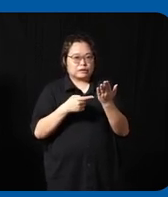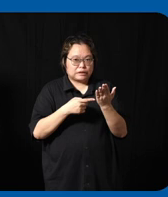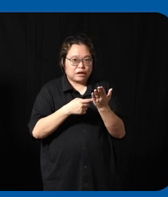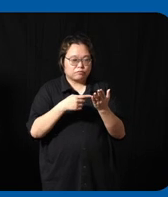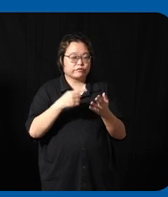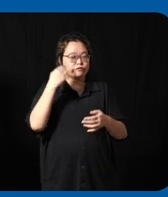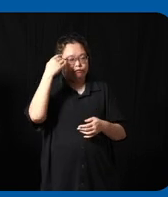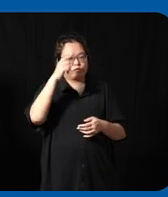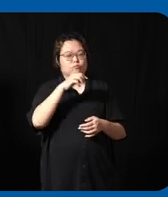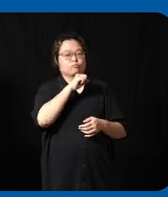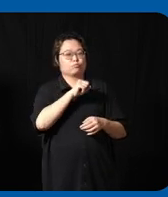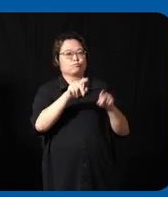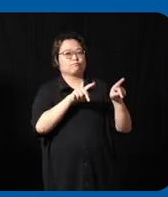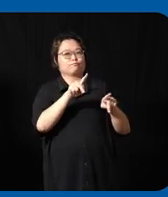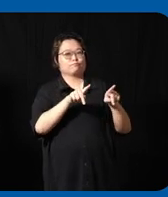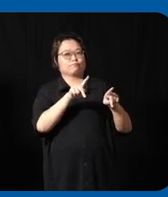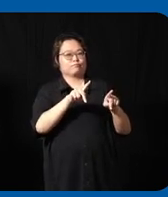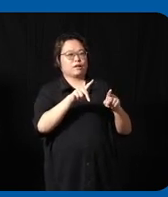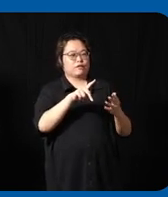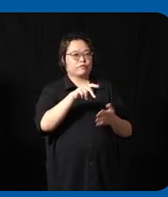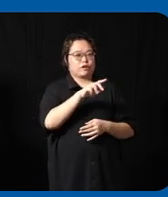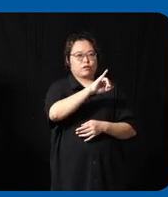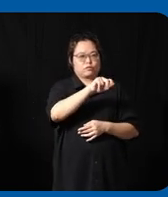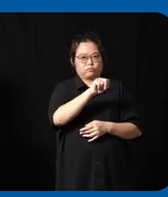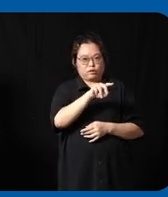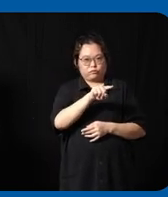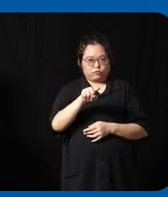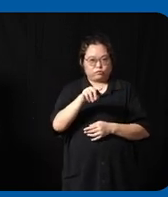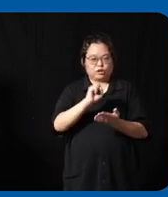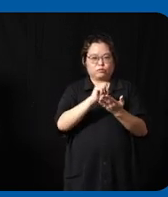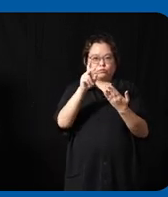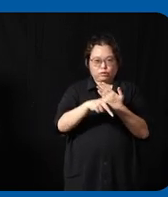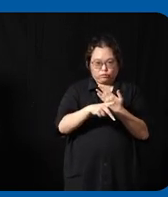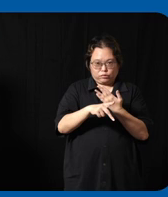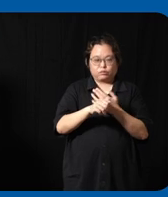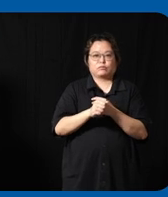run it from gen to April uh exessive Tech is uh from August to November in fact I just finished